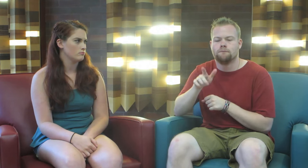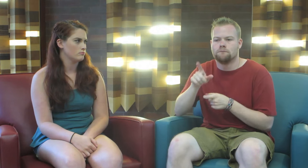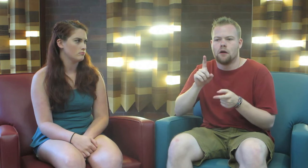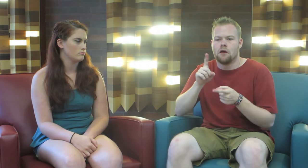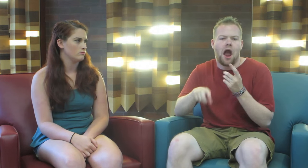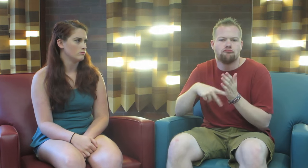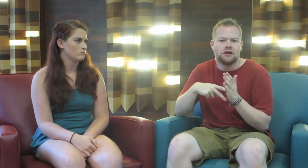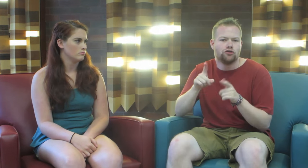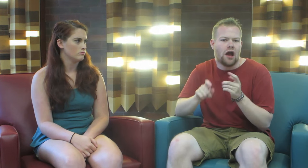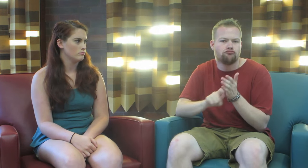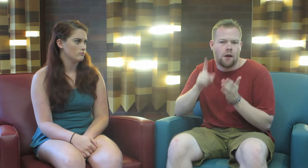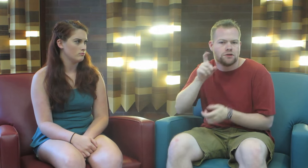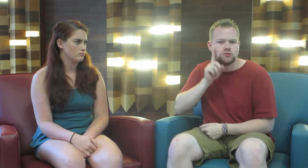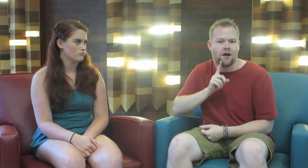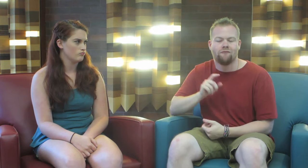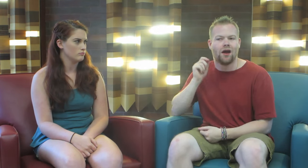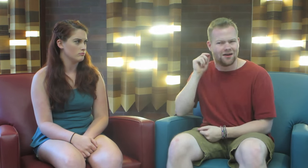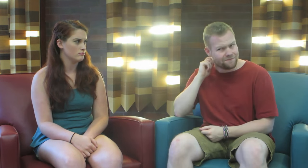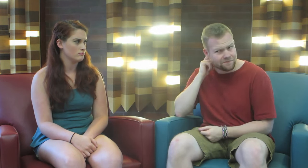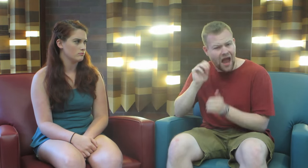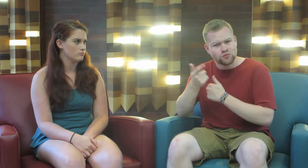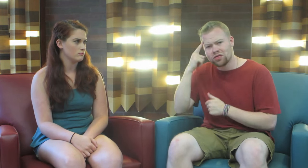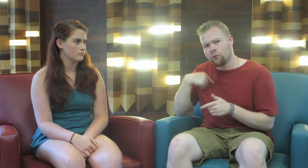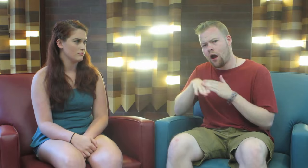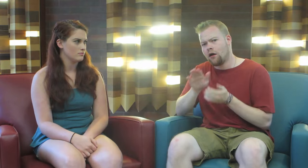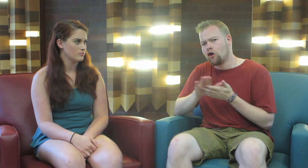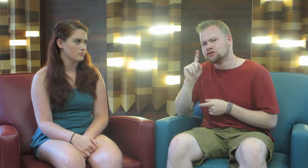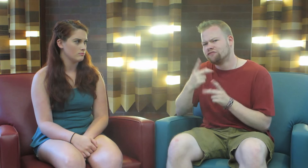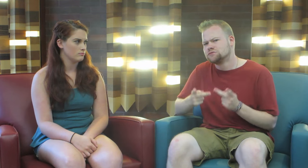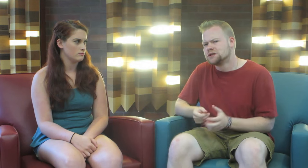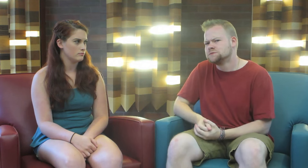You can’t read, you can’t write, because you’re deaf.” How do you think we got into college in the first place?